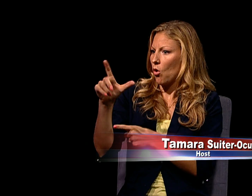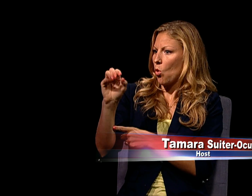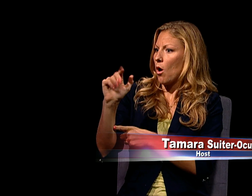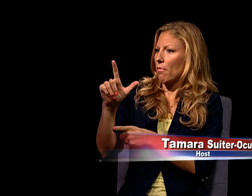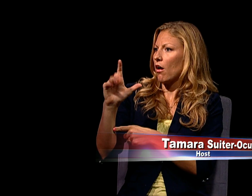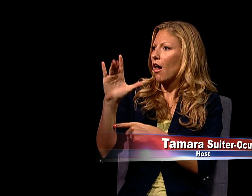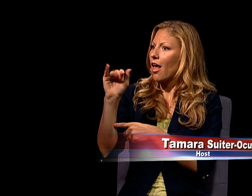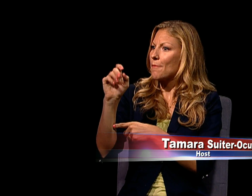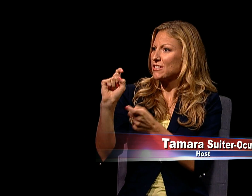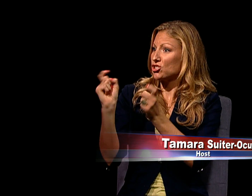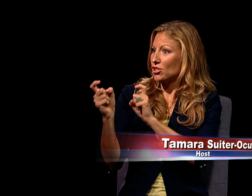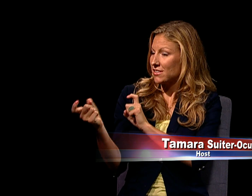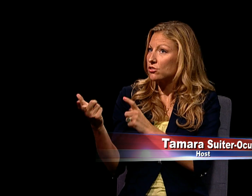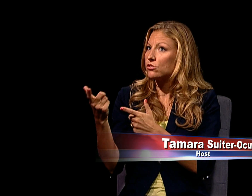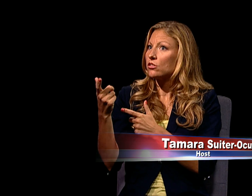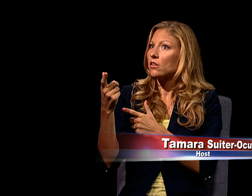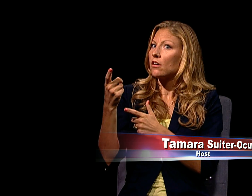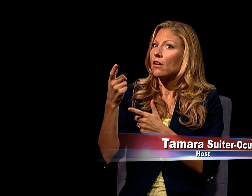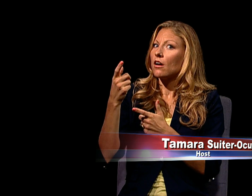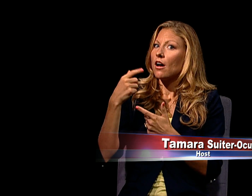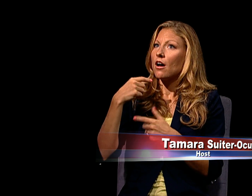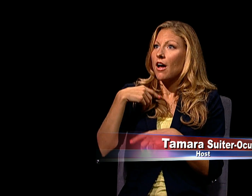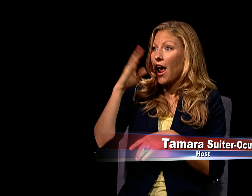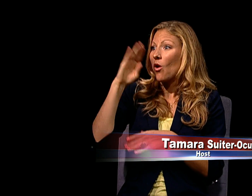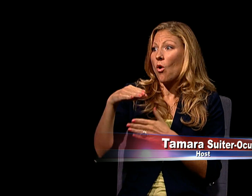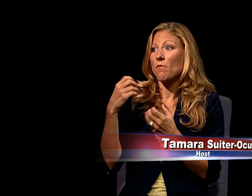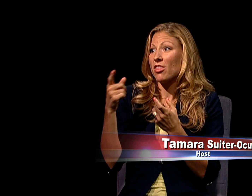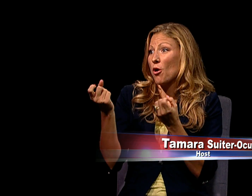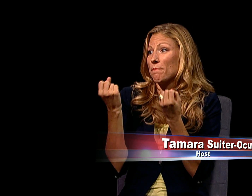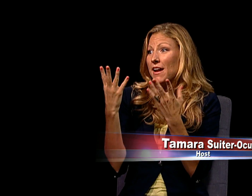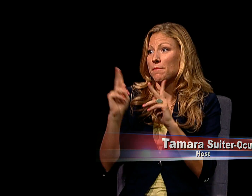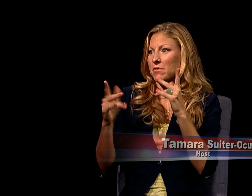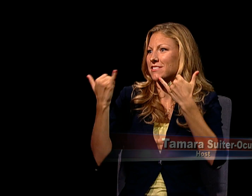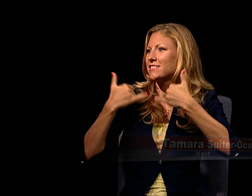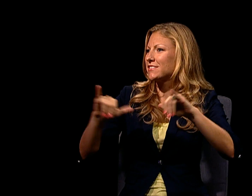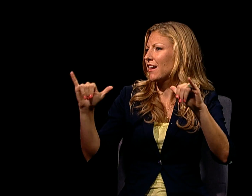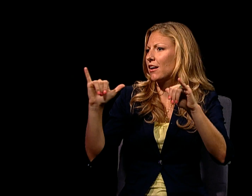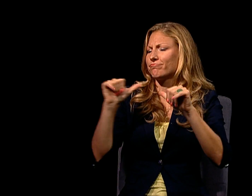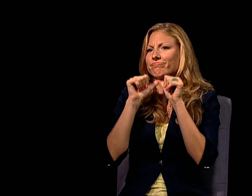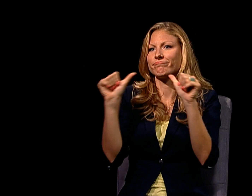I'M ACTUALLY GLAD YOU BROUGHT UP THE POINT ABOUT GLOBAL CLIMATE CHANGE. I KNOW THERE'S A LOT OF PEOPLE